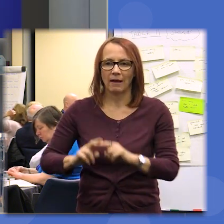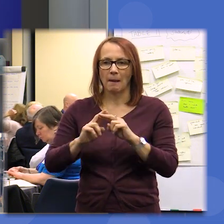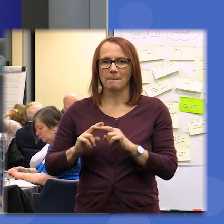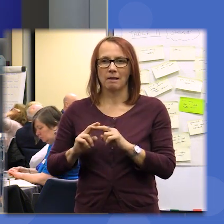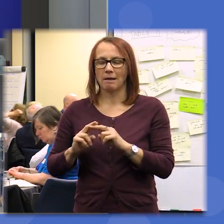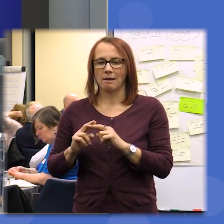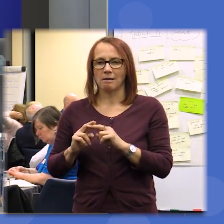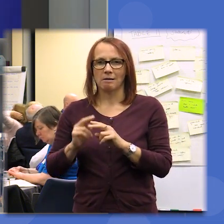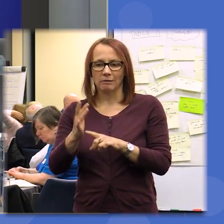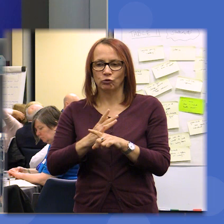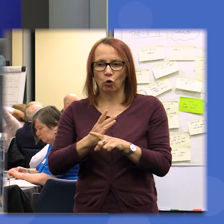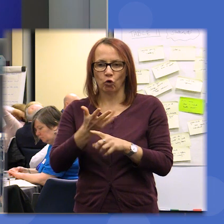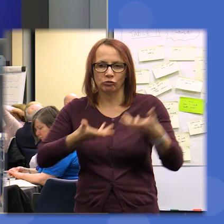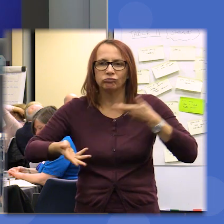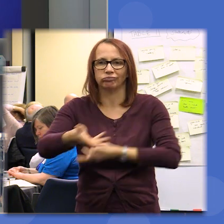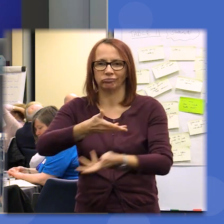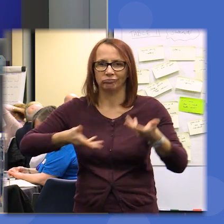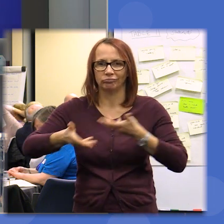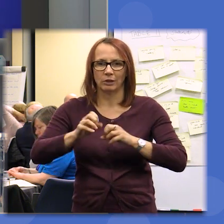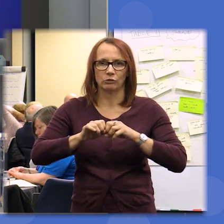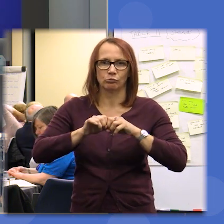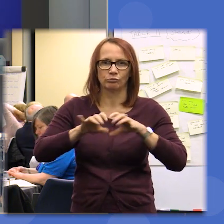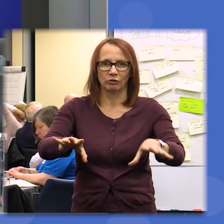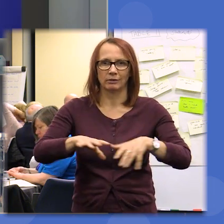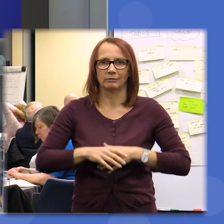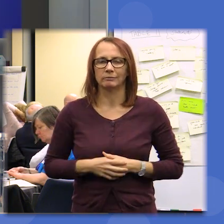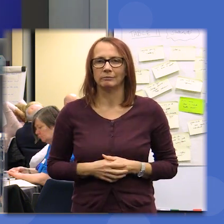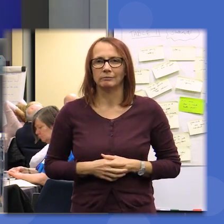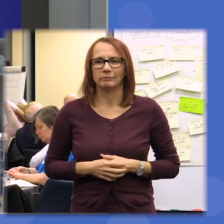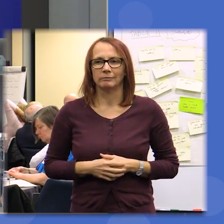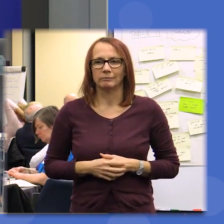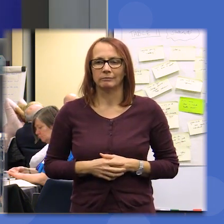stories with us and through the website and but yeah just don't underestimate at